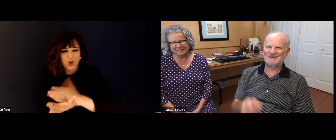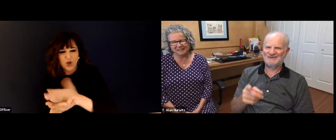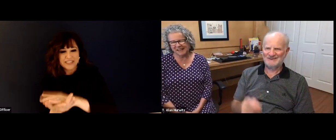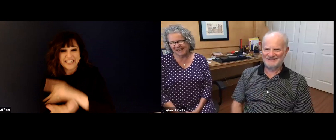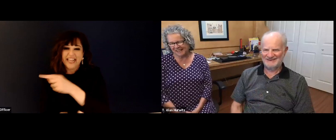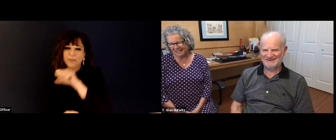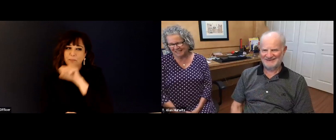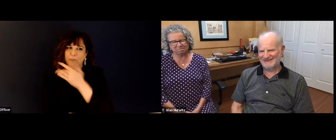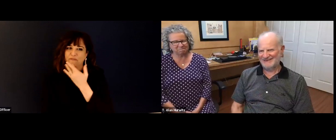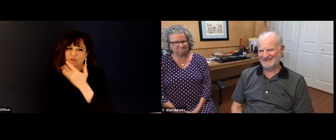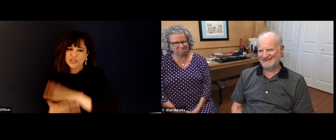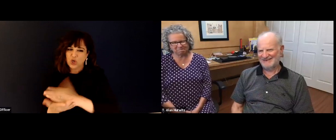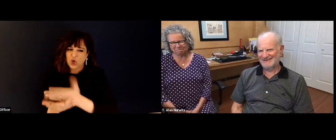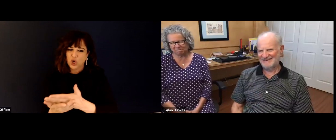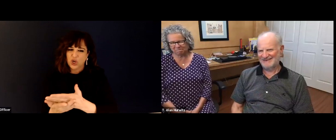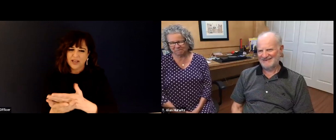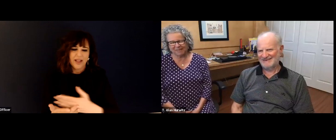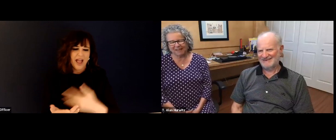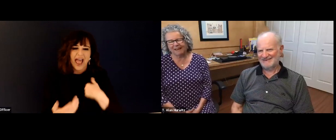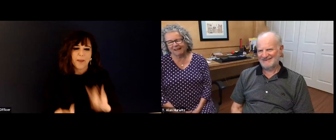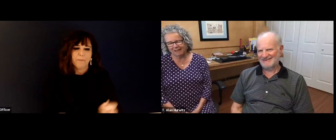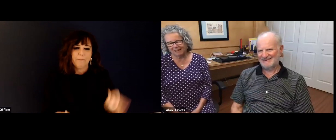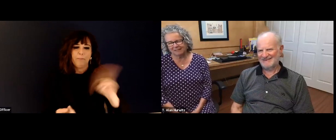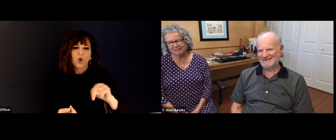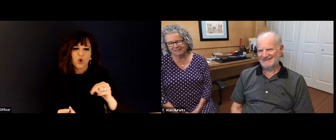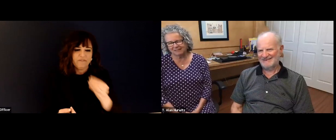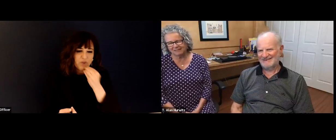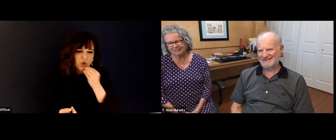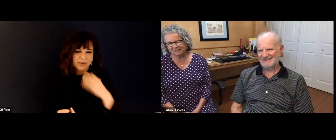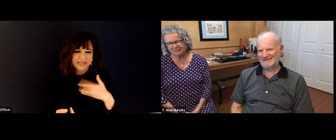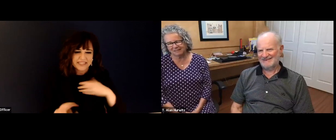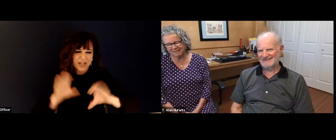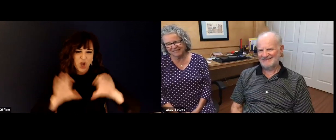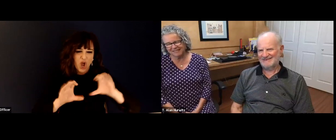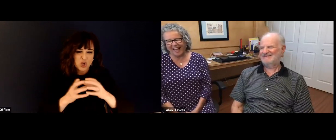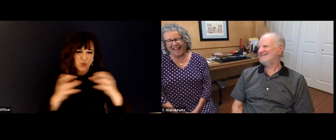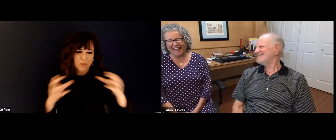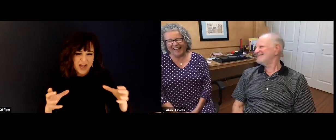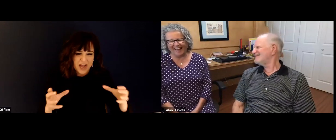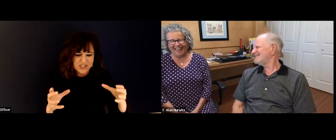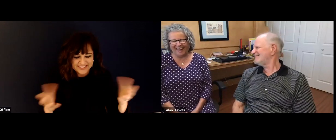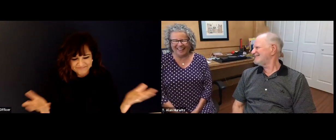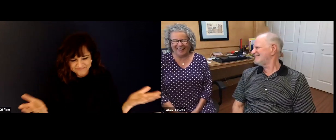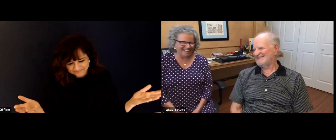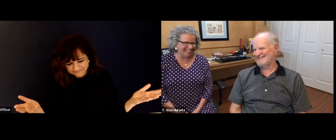Well, I just want to let you know that David cooks, I do not do the cooking. I do the cleaning. And David does the